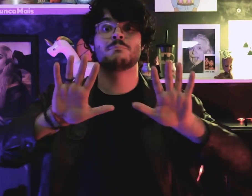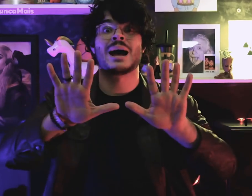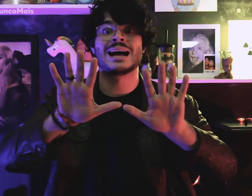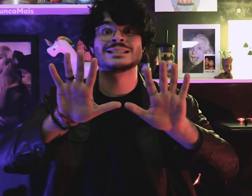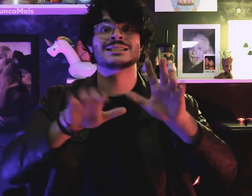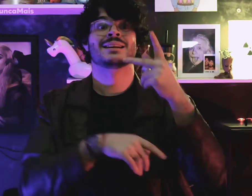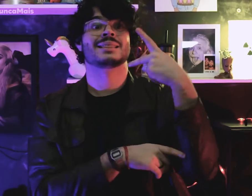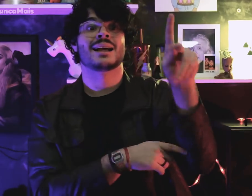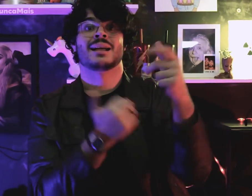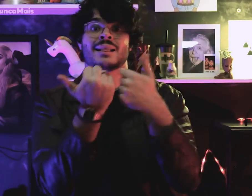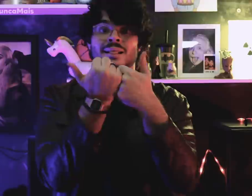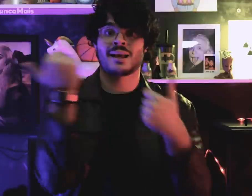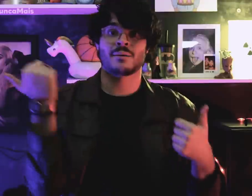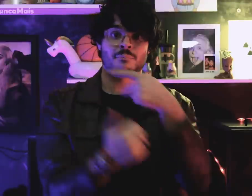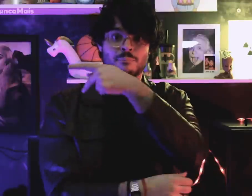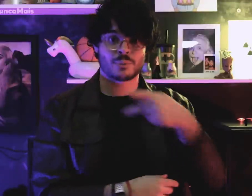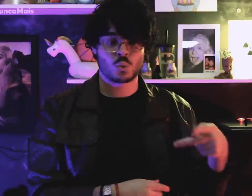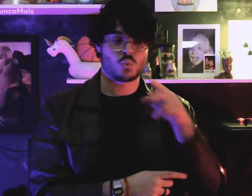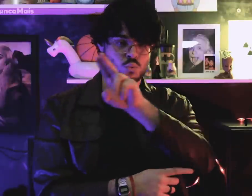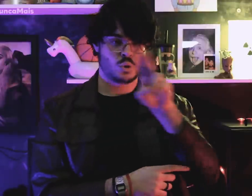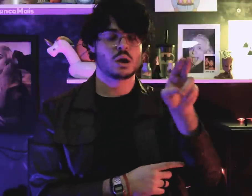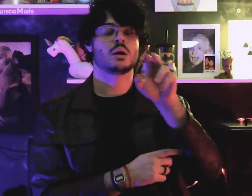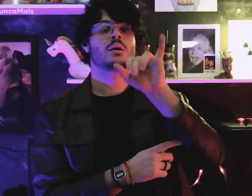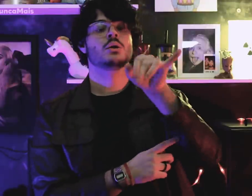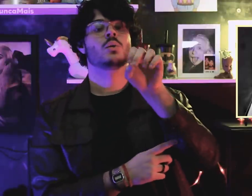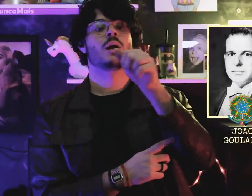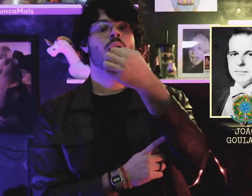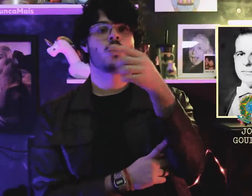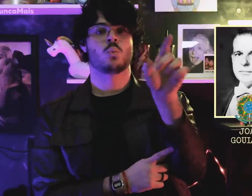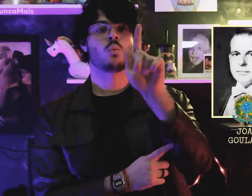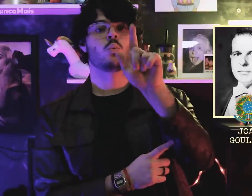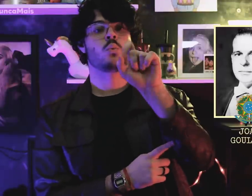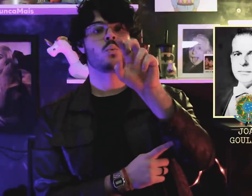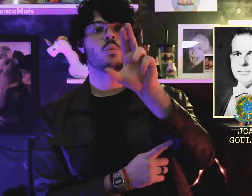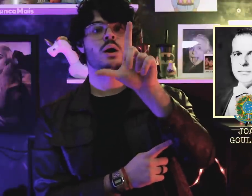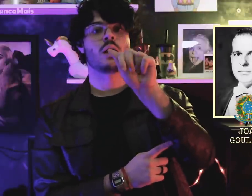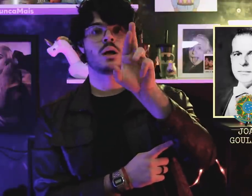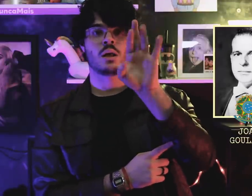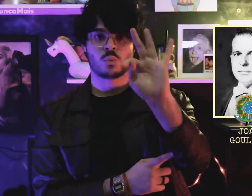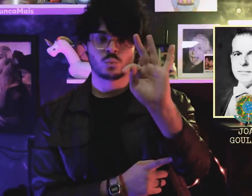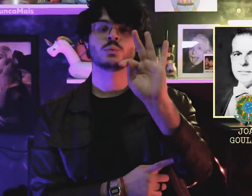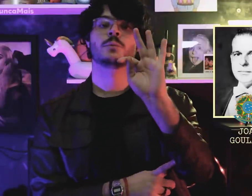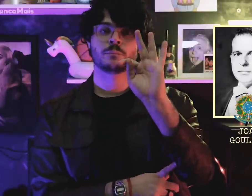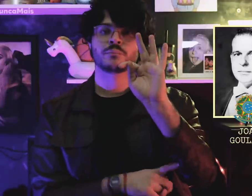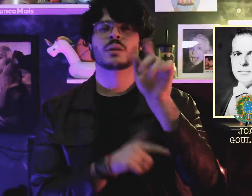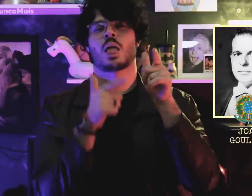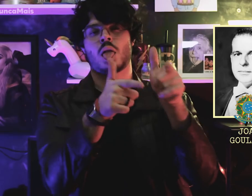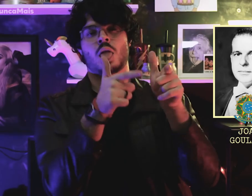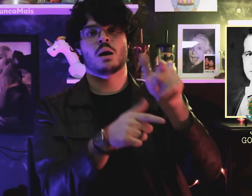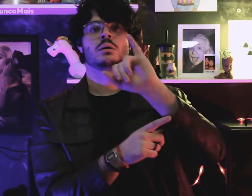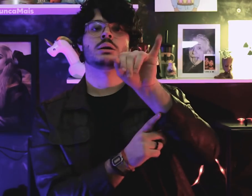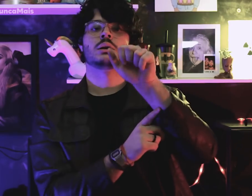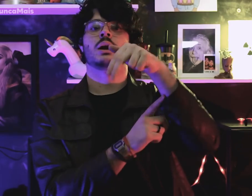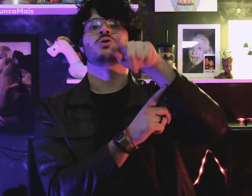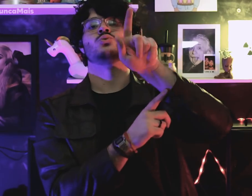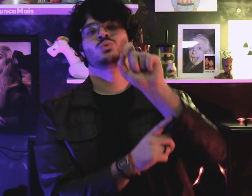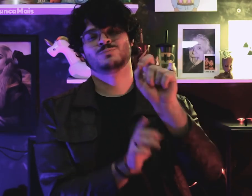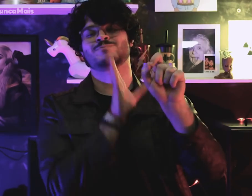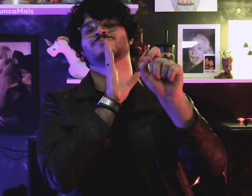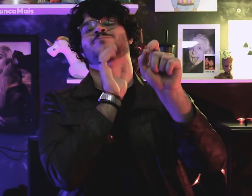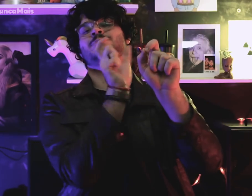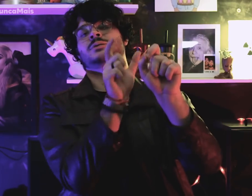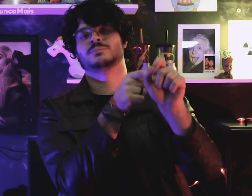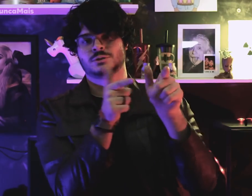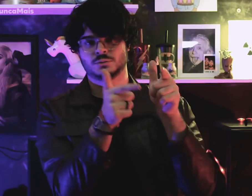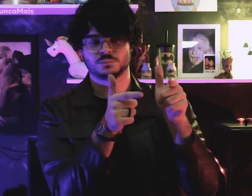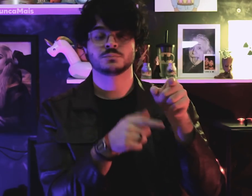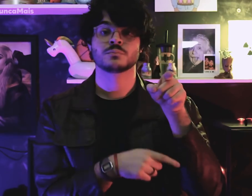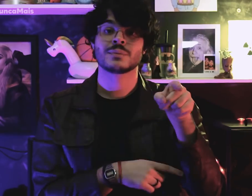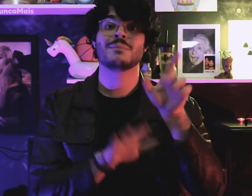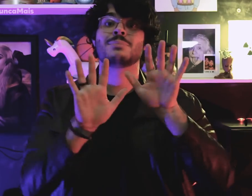meanwhile, João Goulart, known as Jango, vice-president of Jânio Quadros